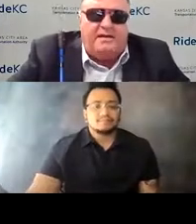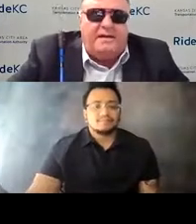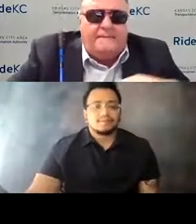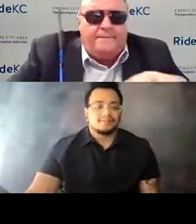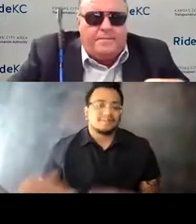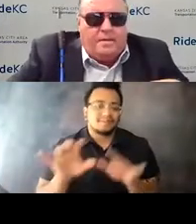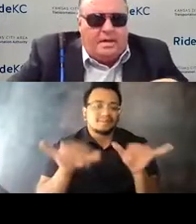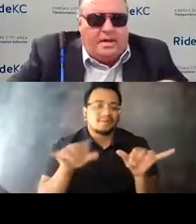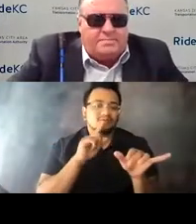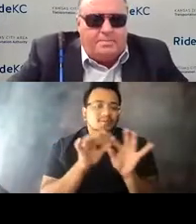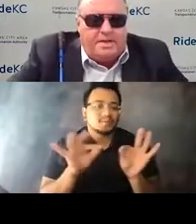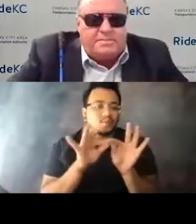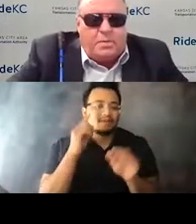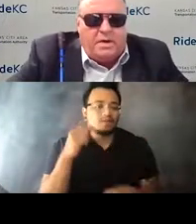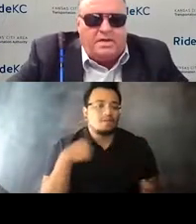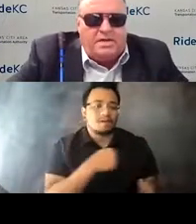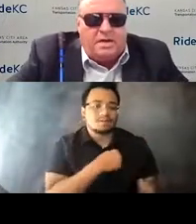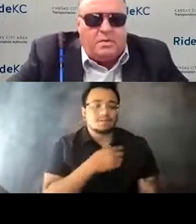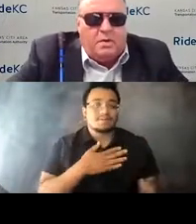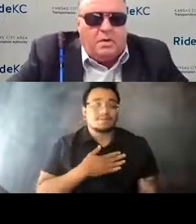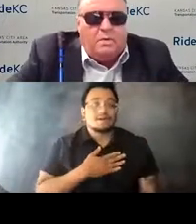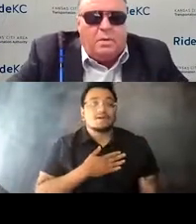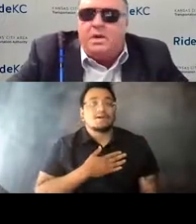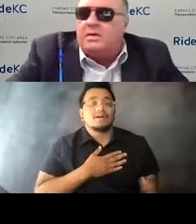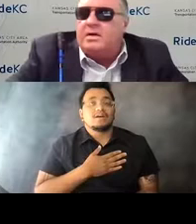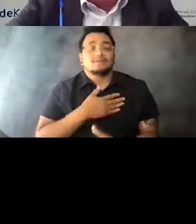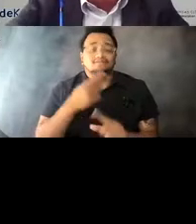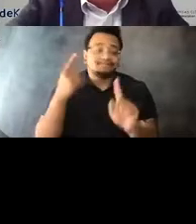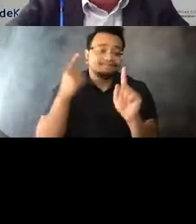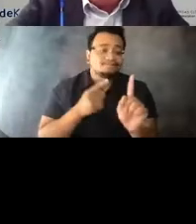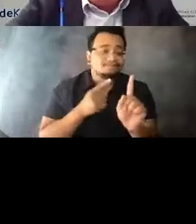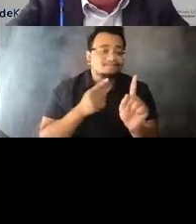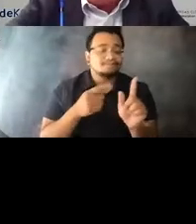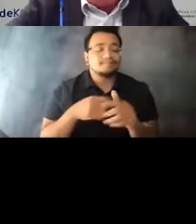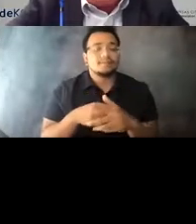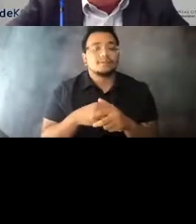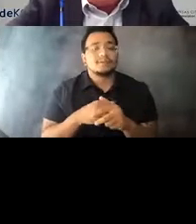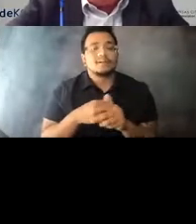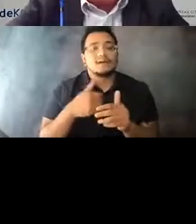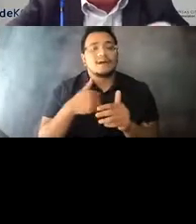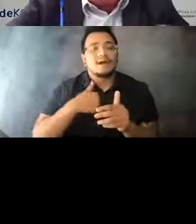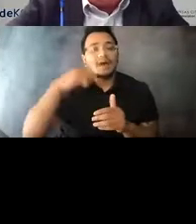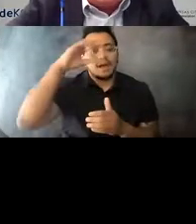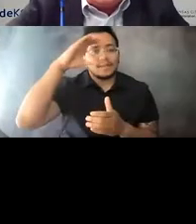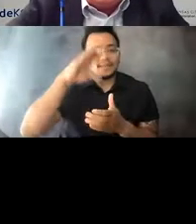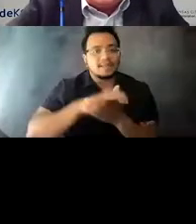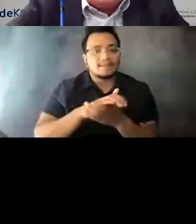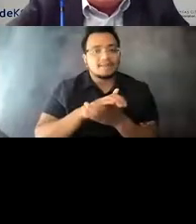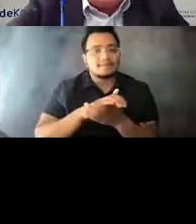15:01:03 And I guess my biggest point is you know, what we need to understand I believe is you don't -- you can't run away from the people that